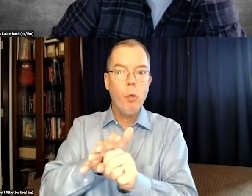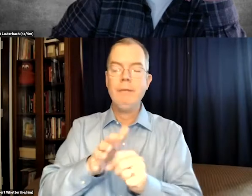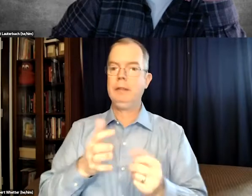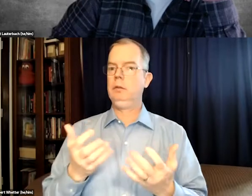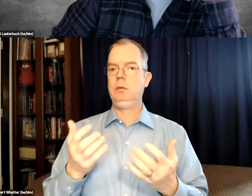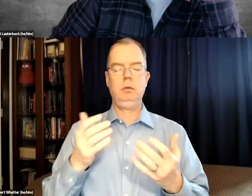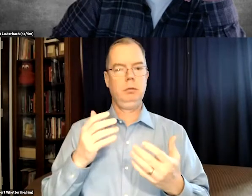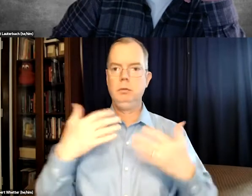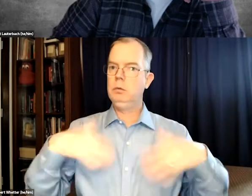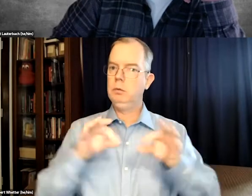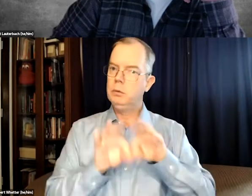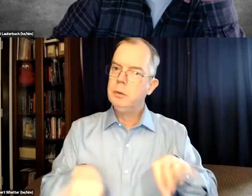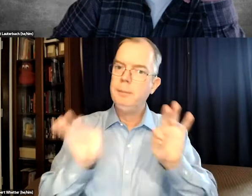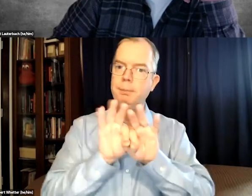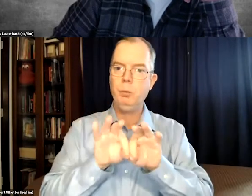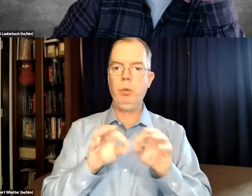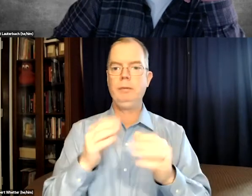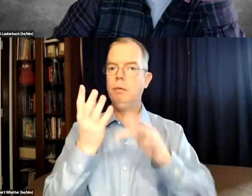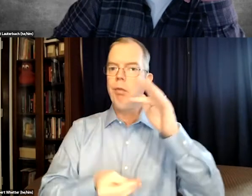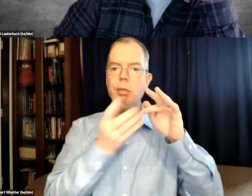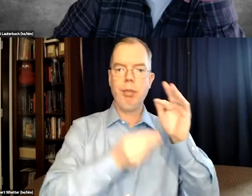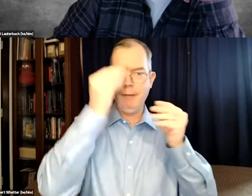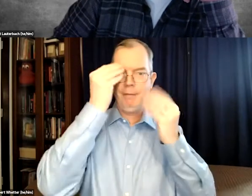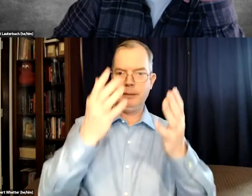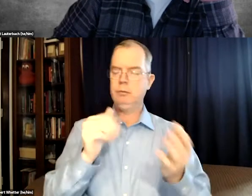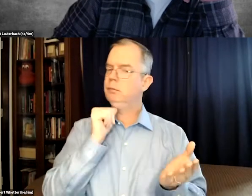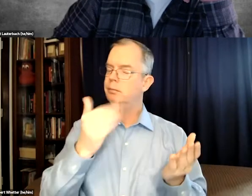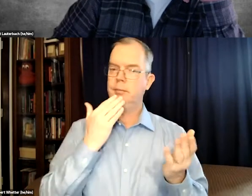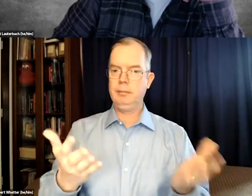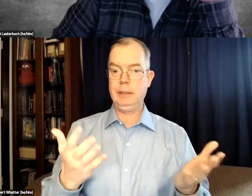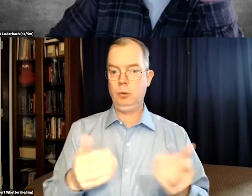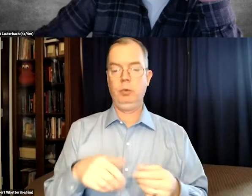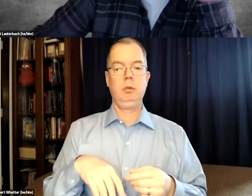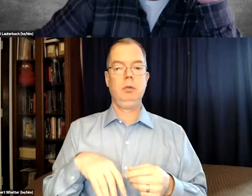And of course, that's not good. And then during COVID, it was so important for people to have this information.